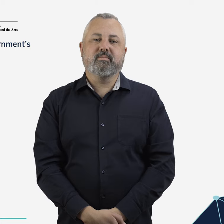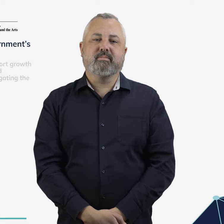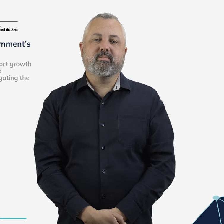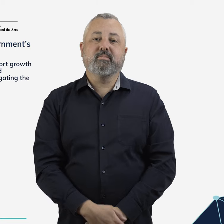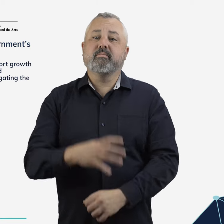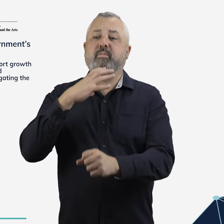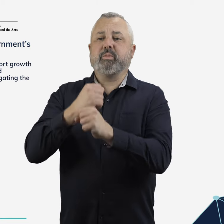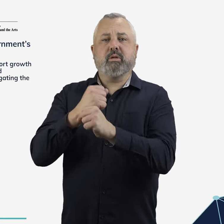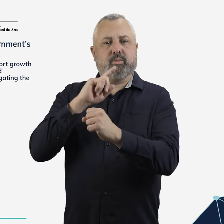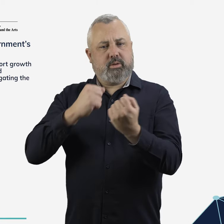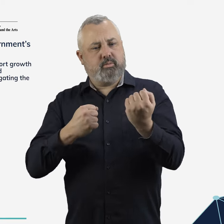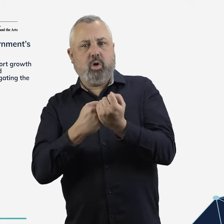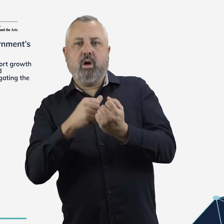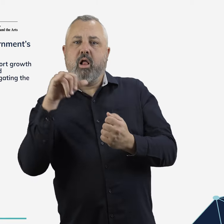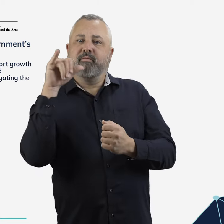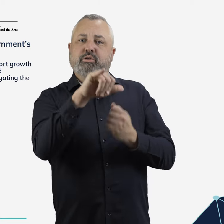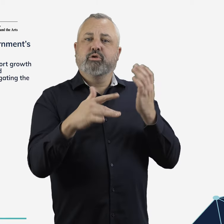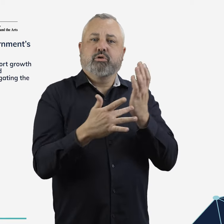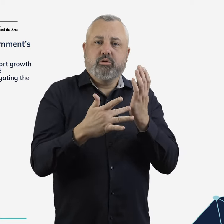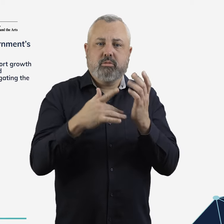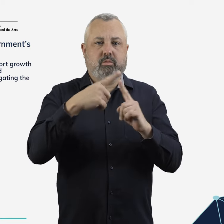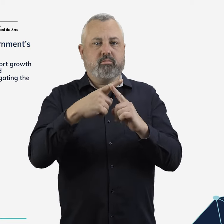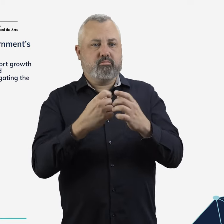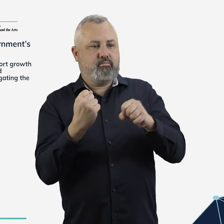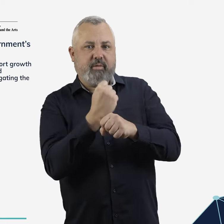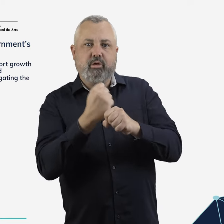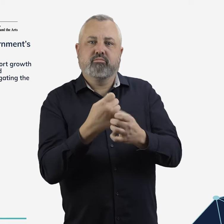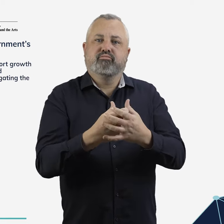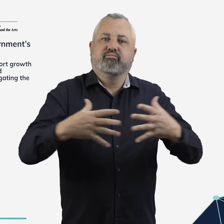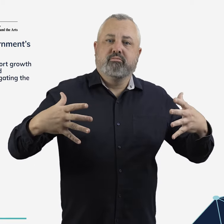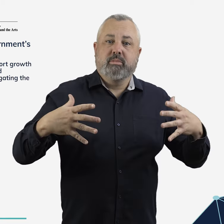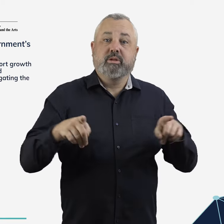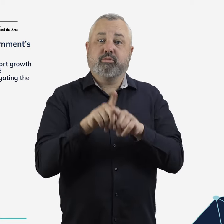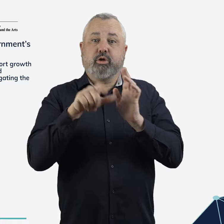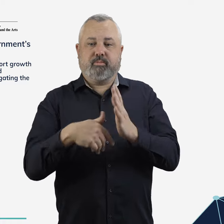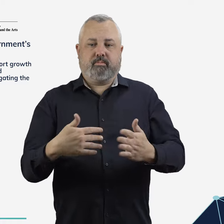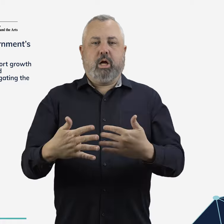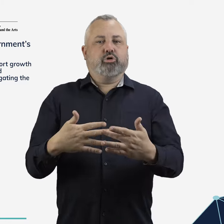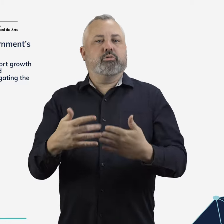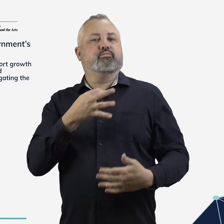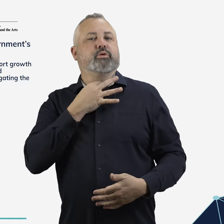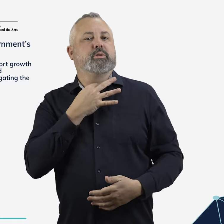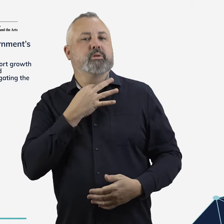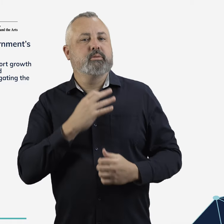The government will support growth of aviation technology and manufacturing, while mitigating the risks